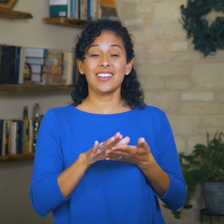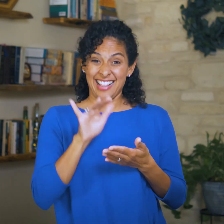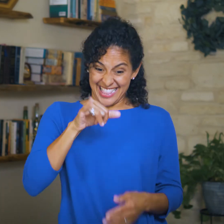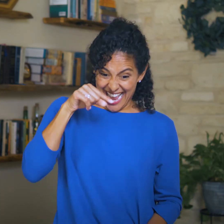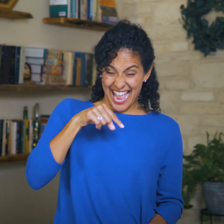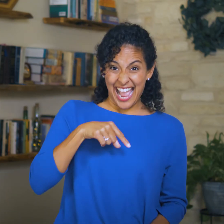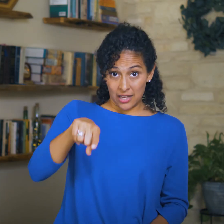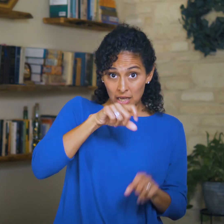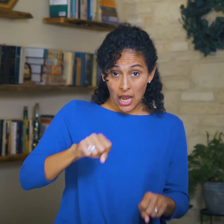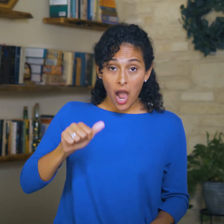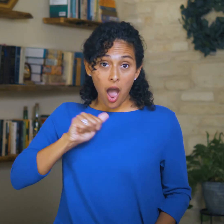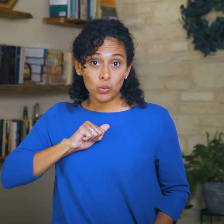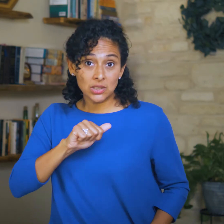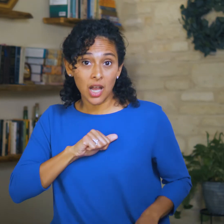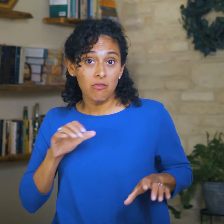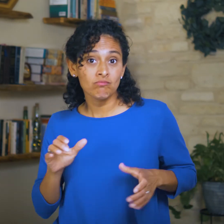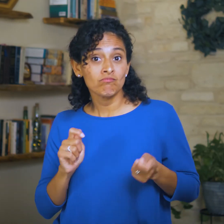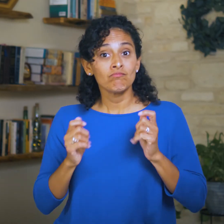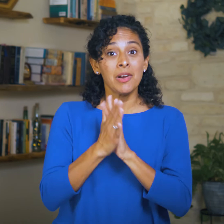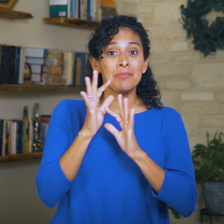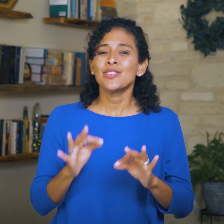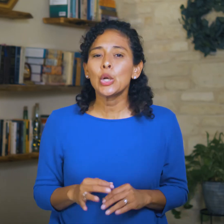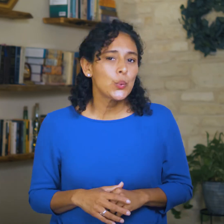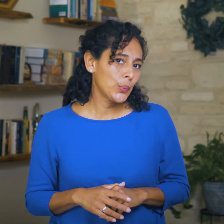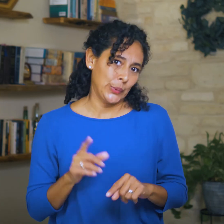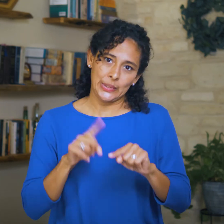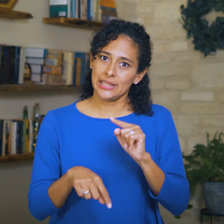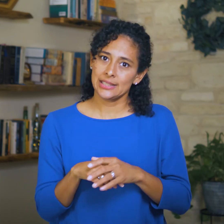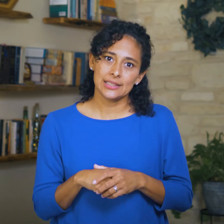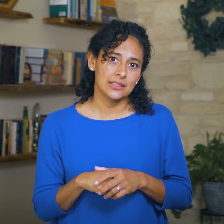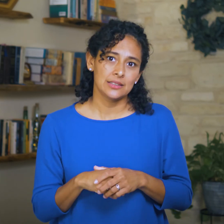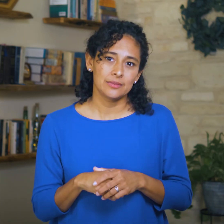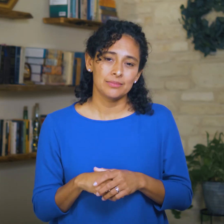something we could never achieve on our own.